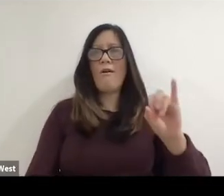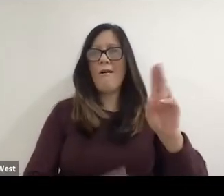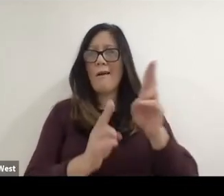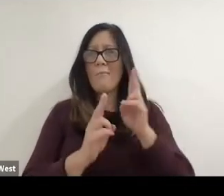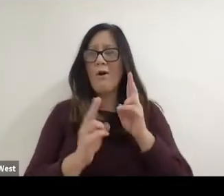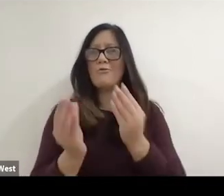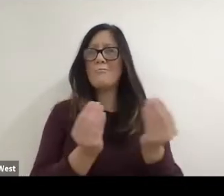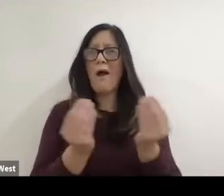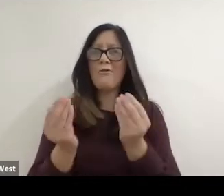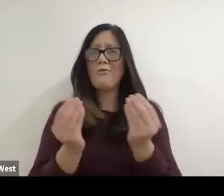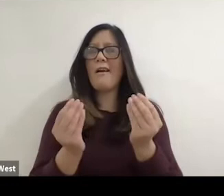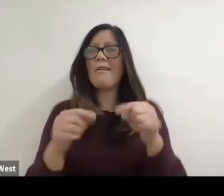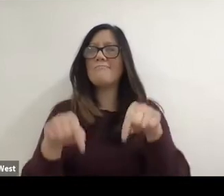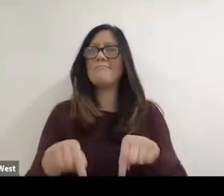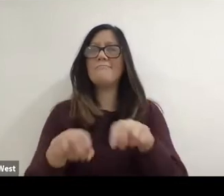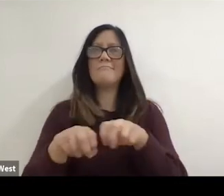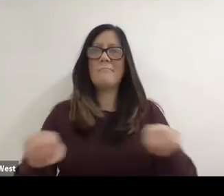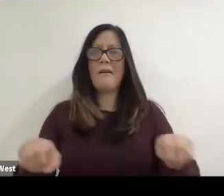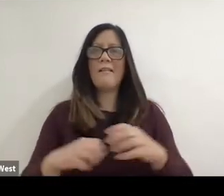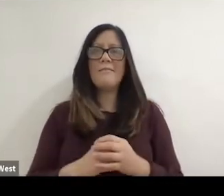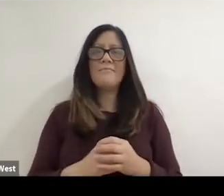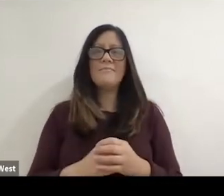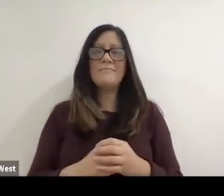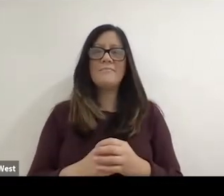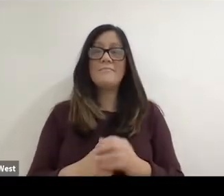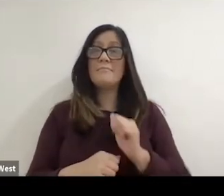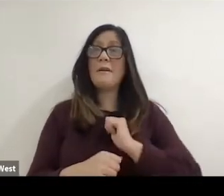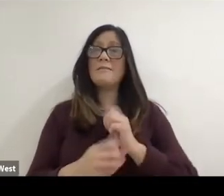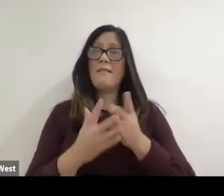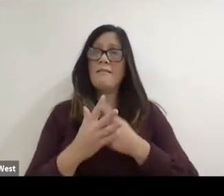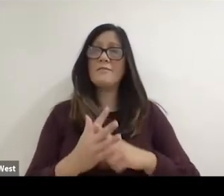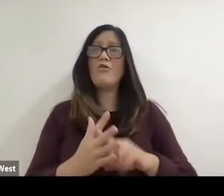I've been a started out as a an athlete,